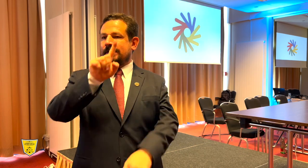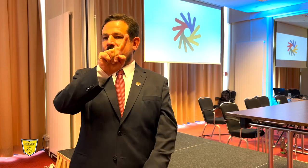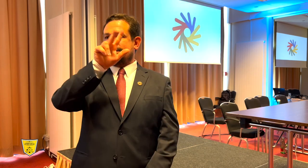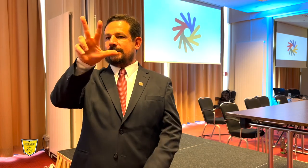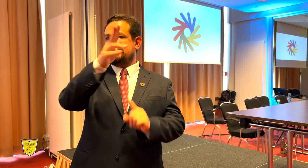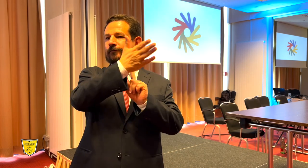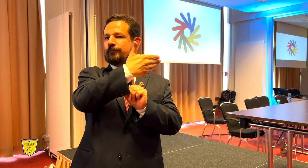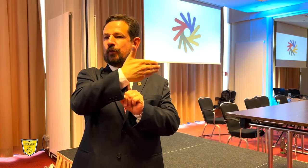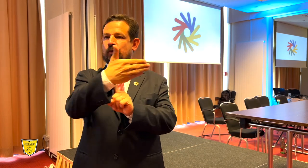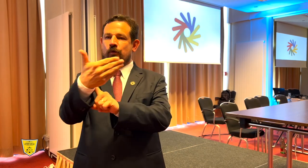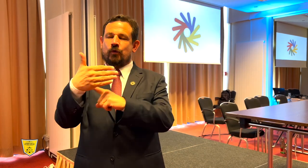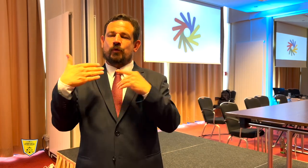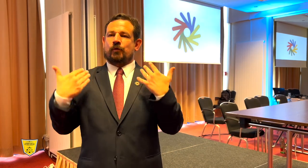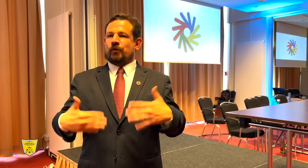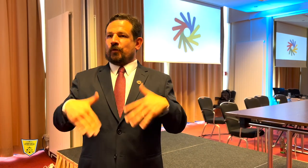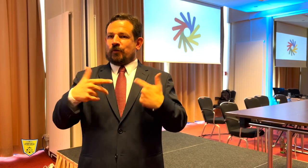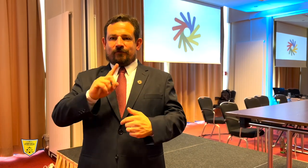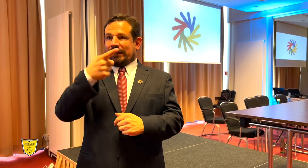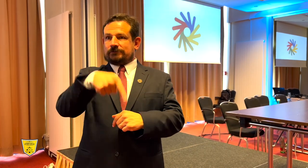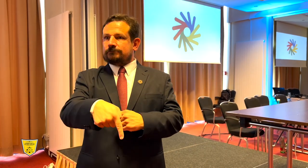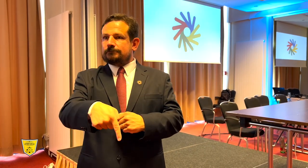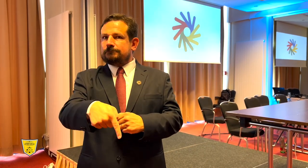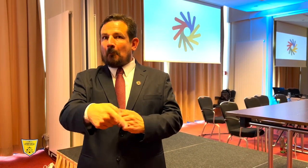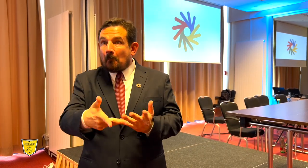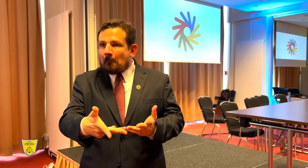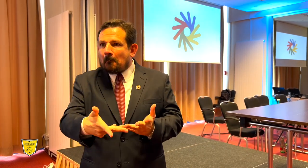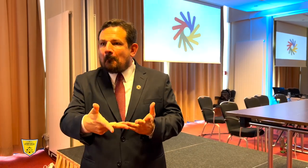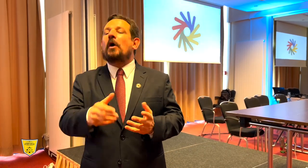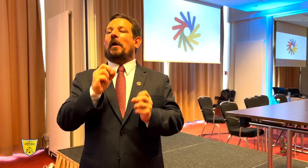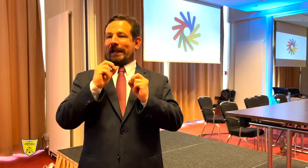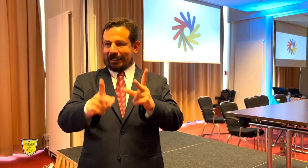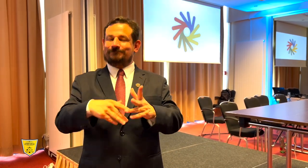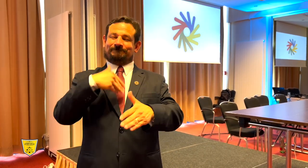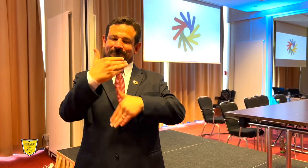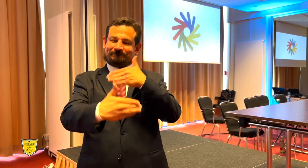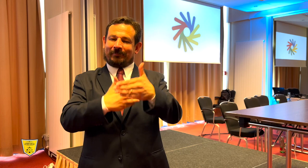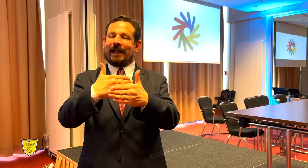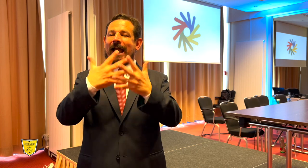13 countries participated. Unfortunately, there were